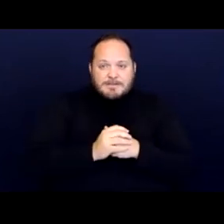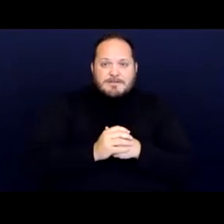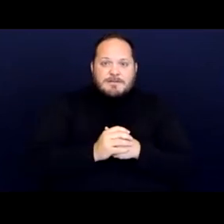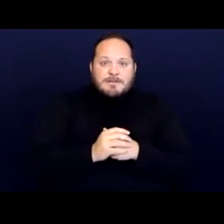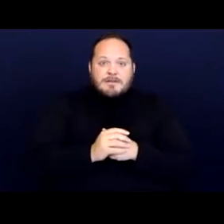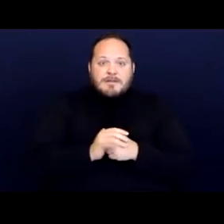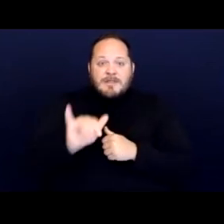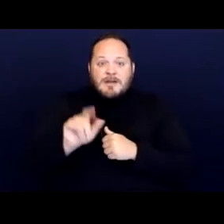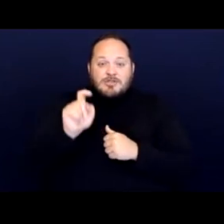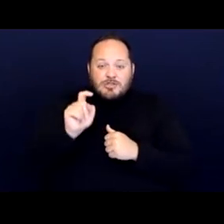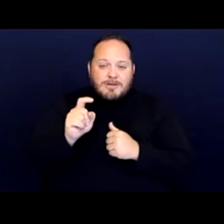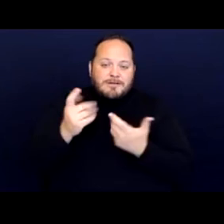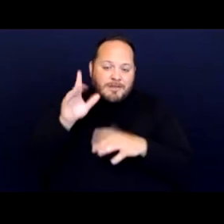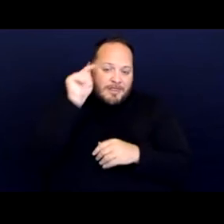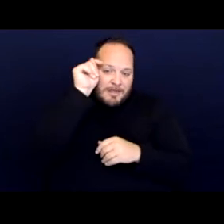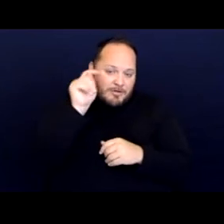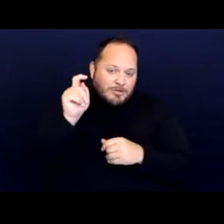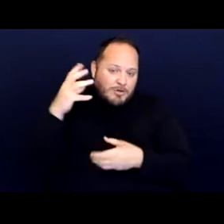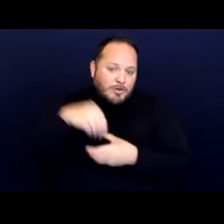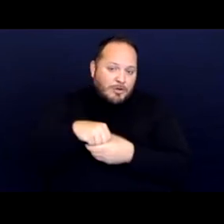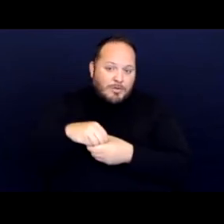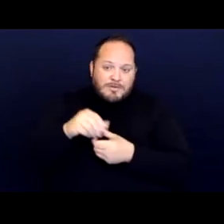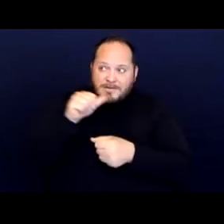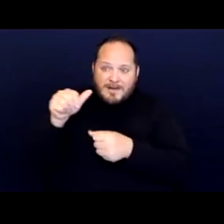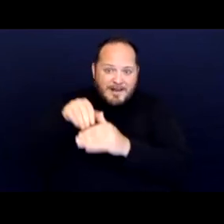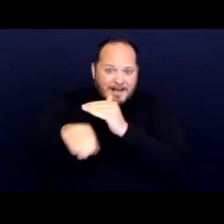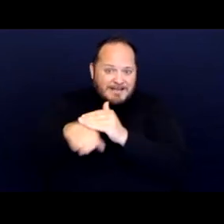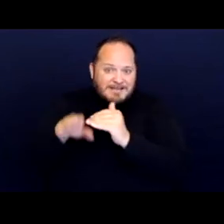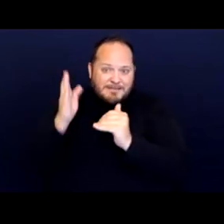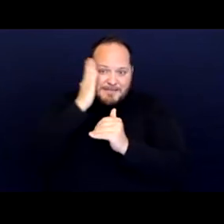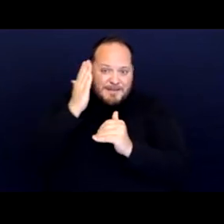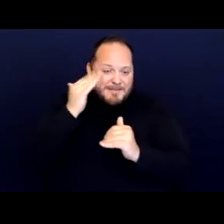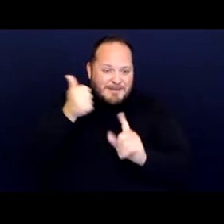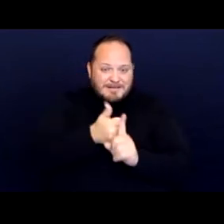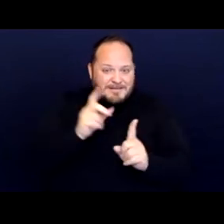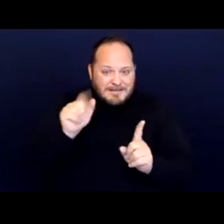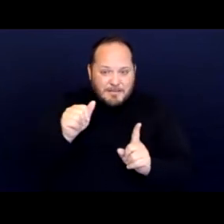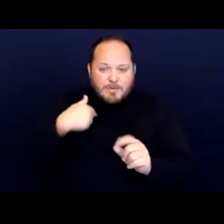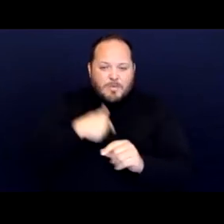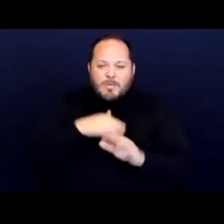lack of access to beds due to disability. But we have not yet seen rulings on this issue in the ninth circuit.